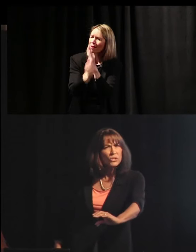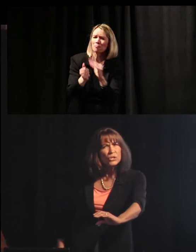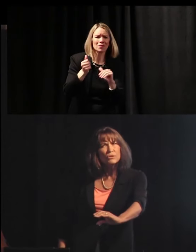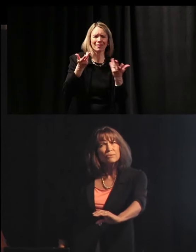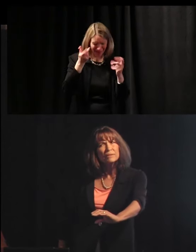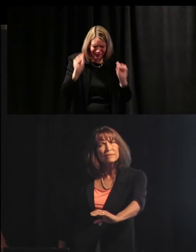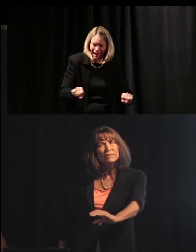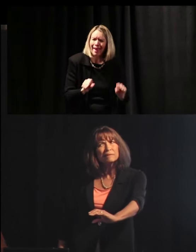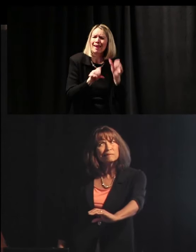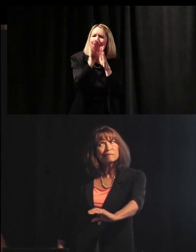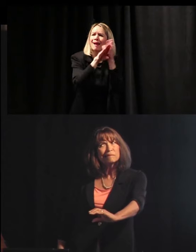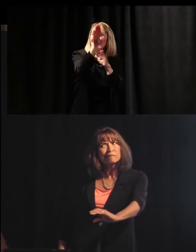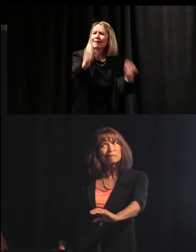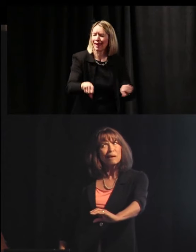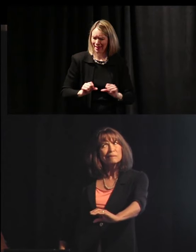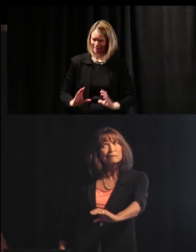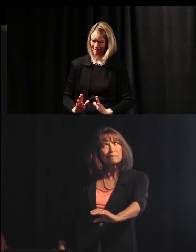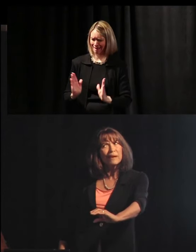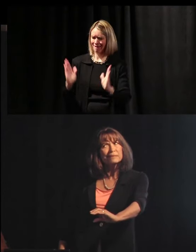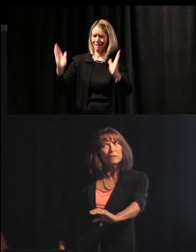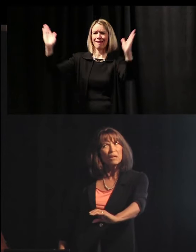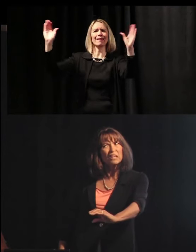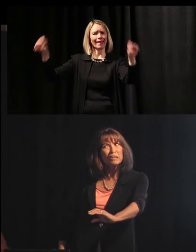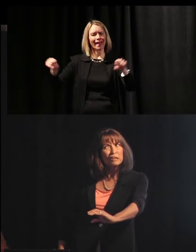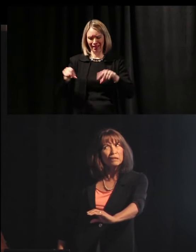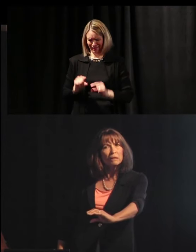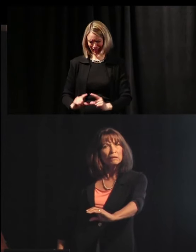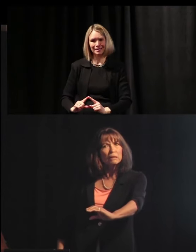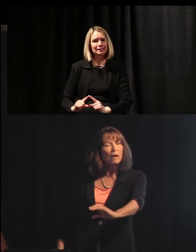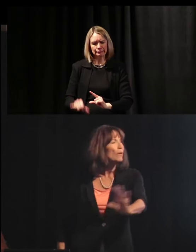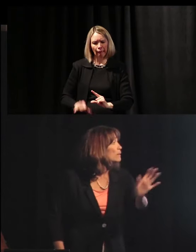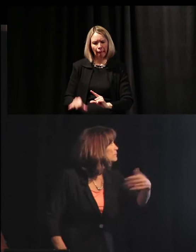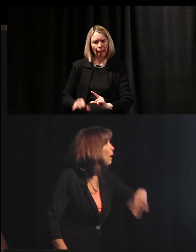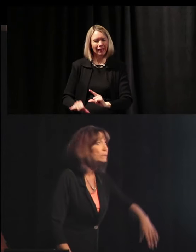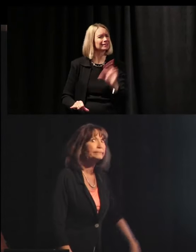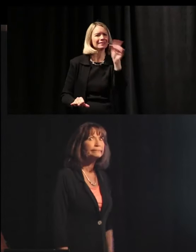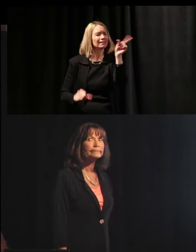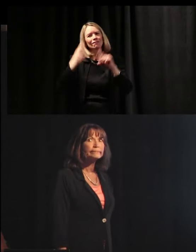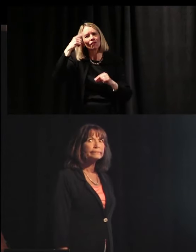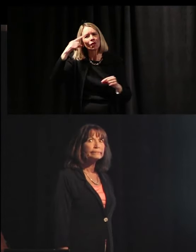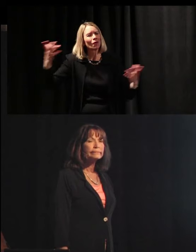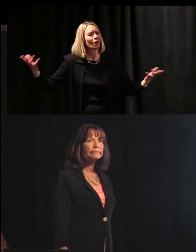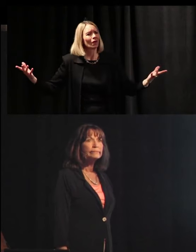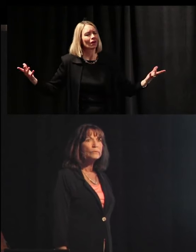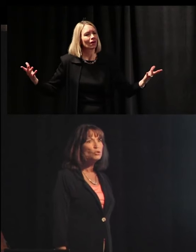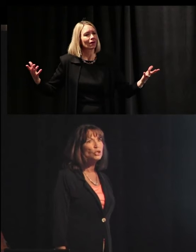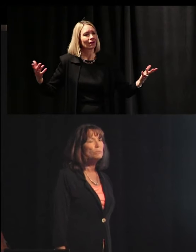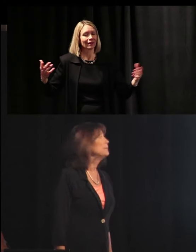Does that make sense to you?